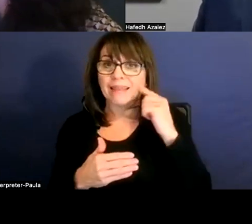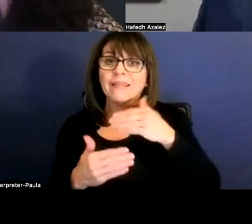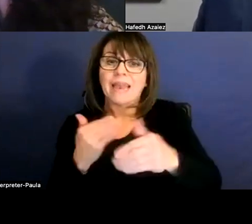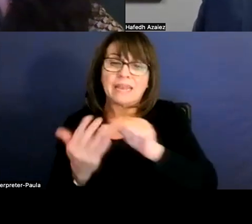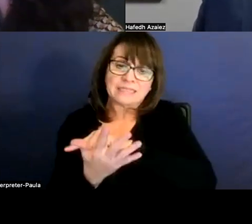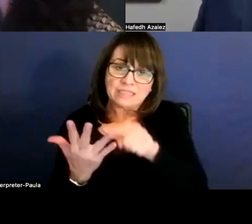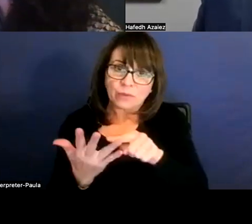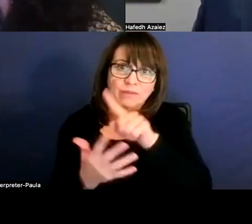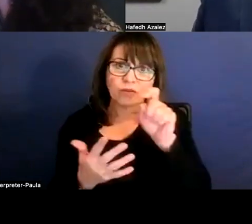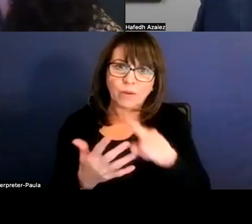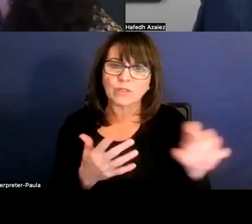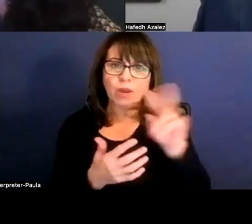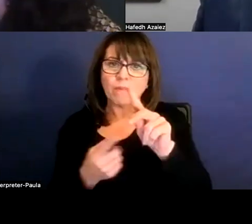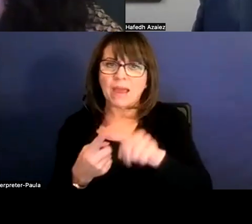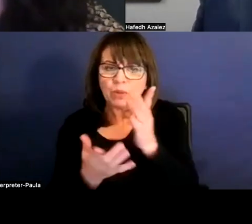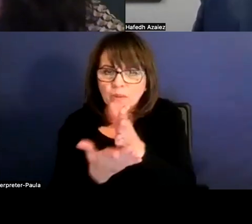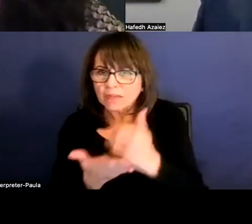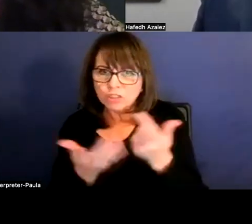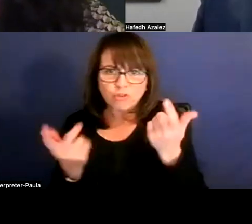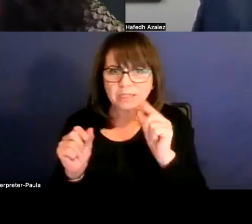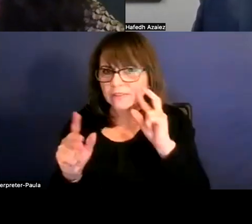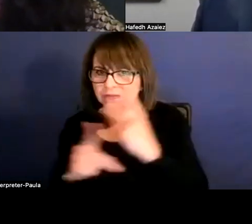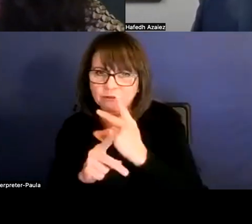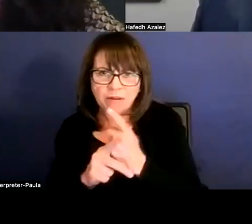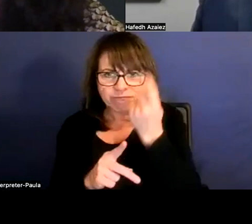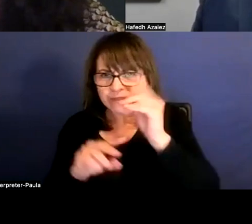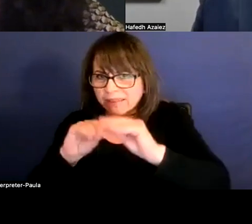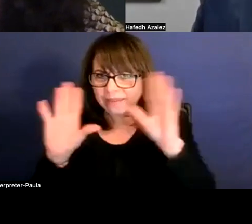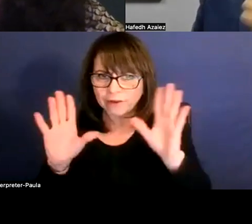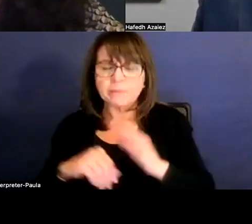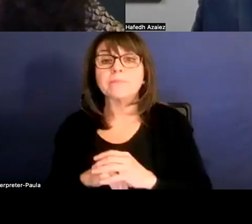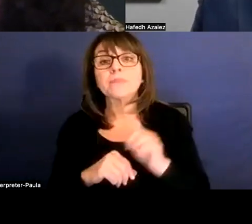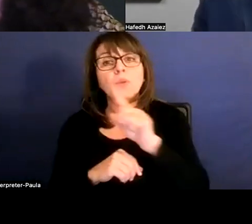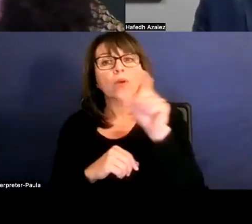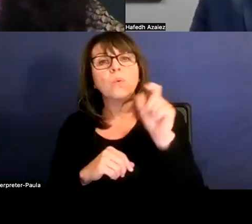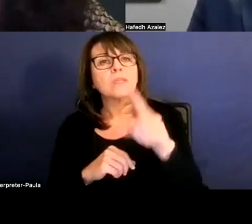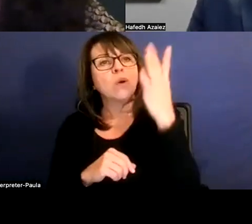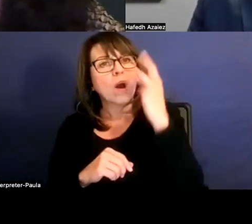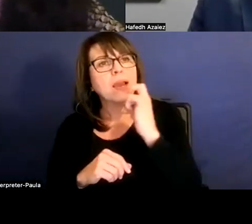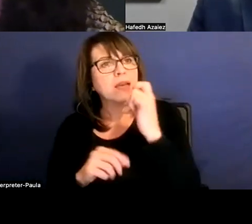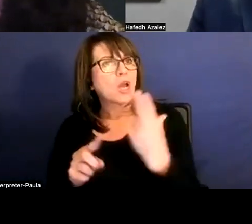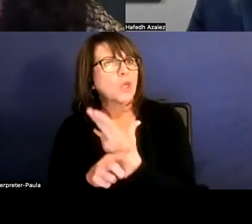to the budget and trying to understand it more. And so the question is, why don't we use more or some of the surplus funds